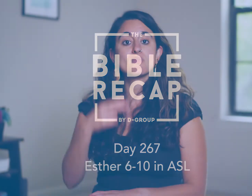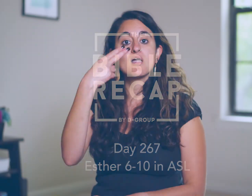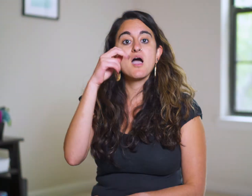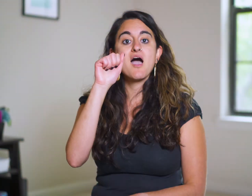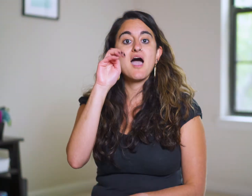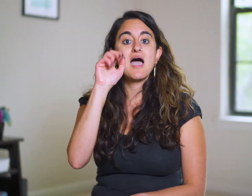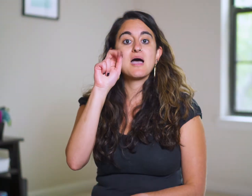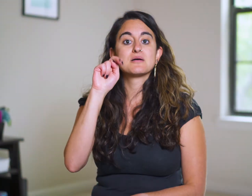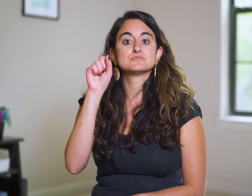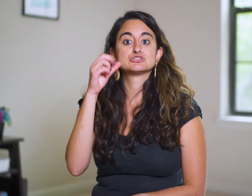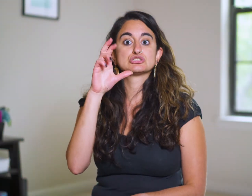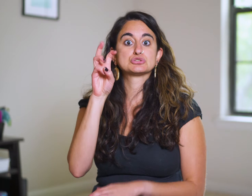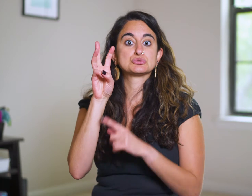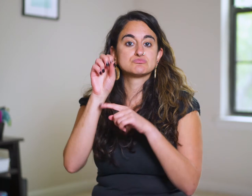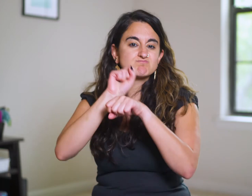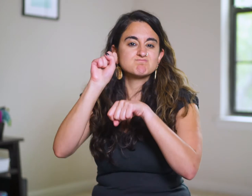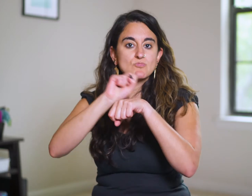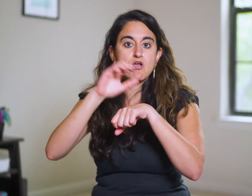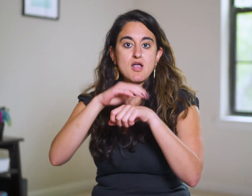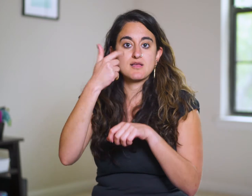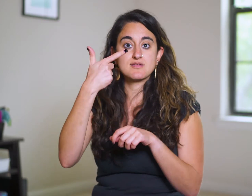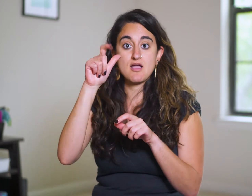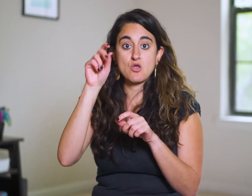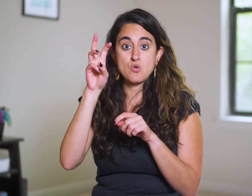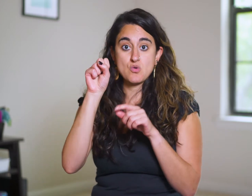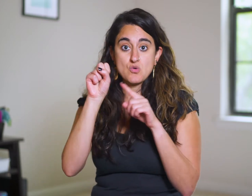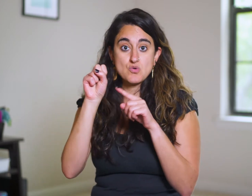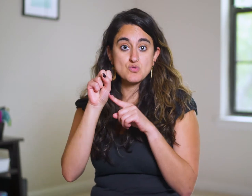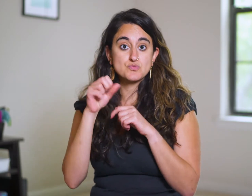Haman’s crew is working on the gallows,